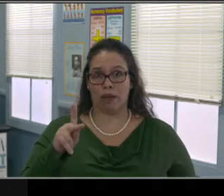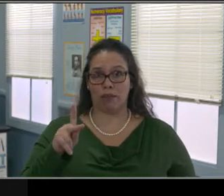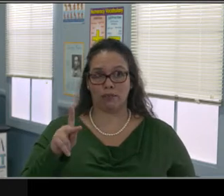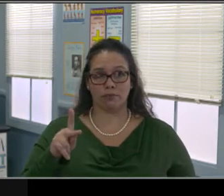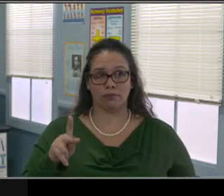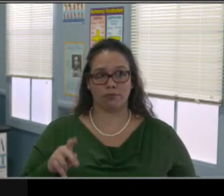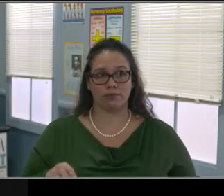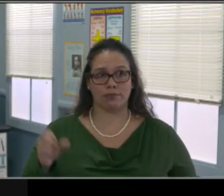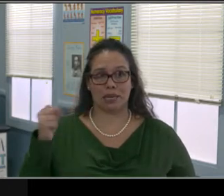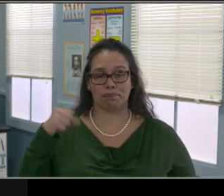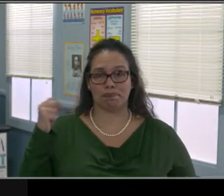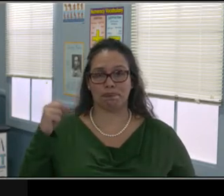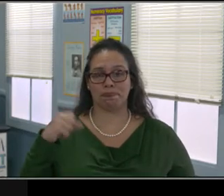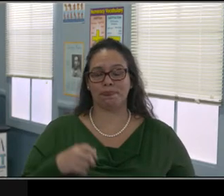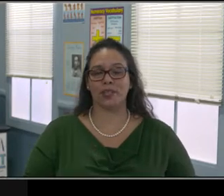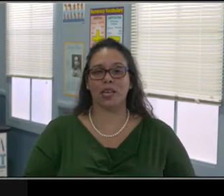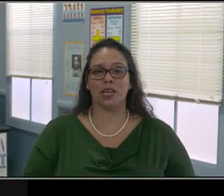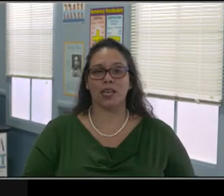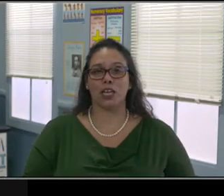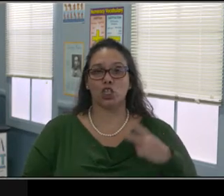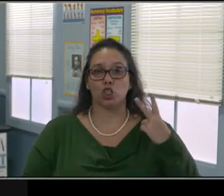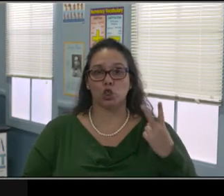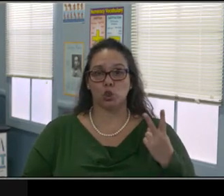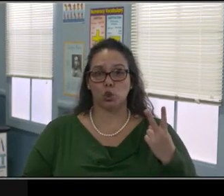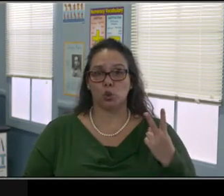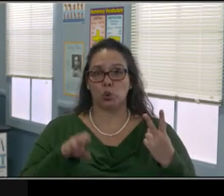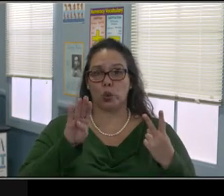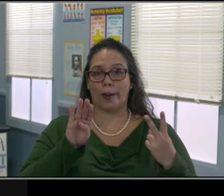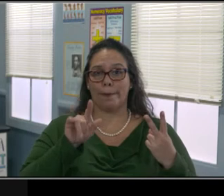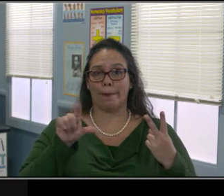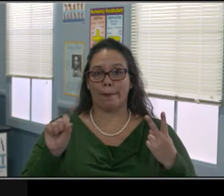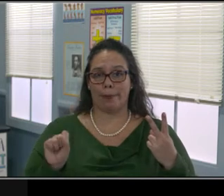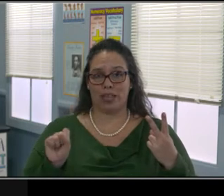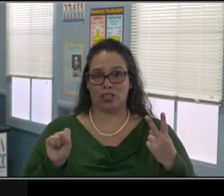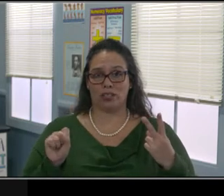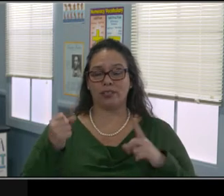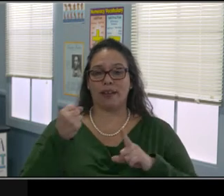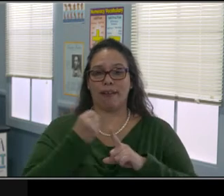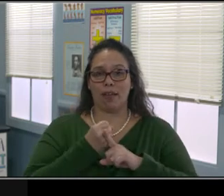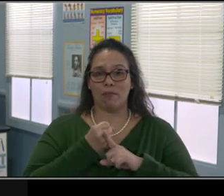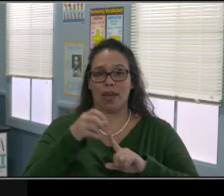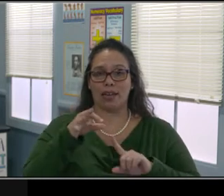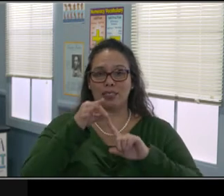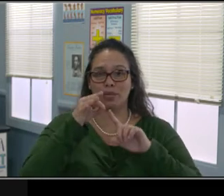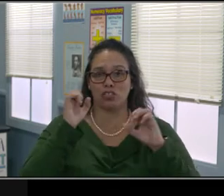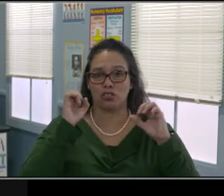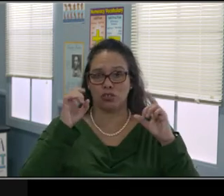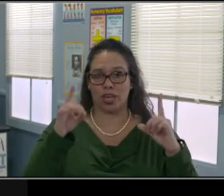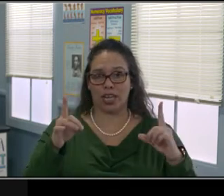instruction, modifications, alterations whatever you want to call it. I'm not gonna be a stickler for definitions right now.